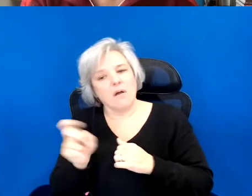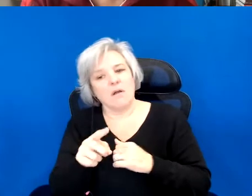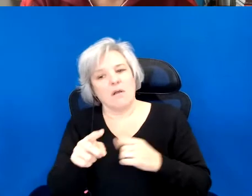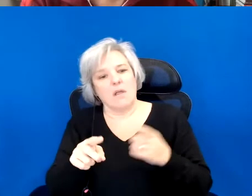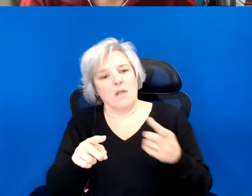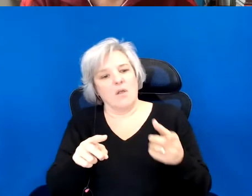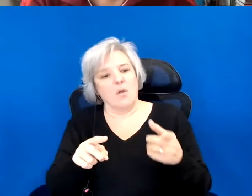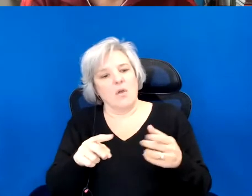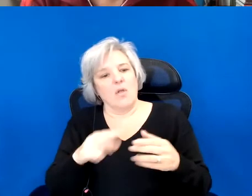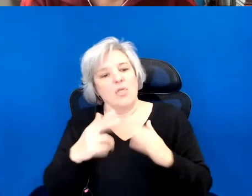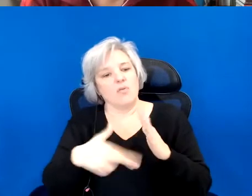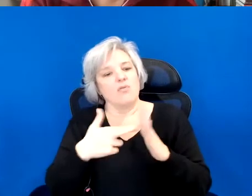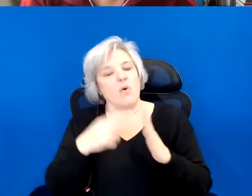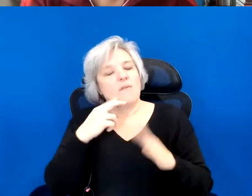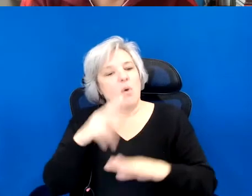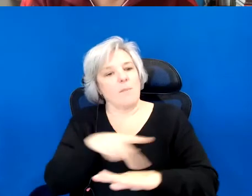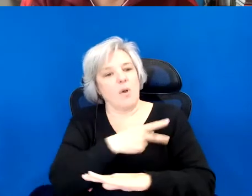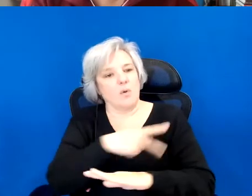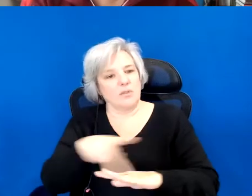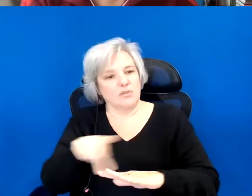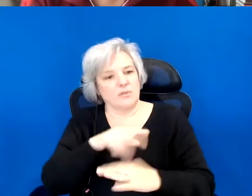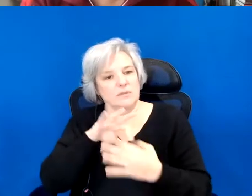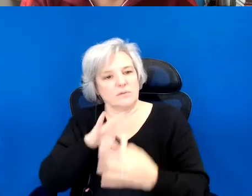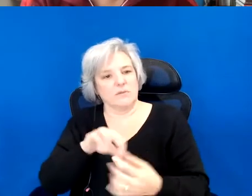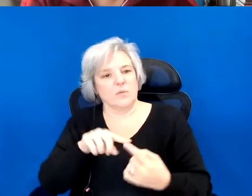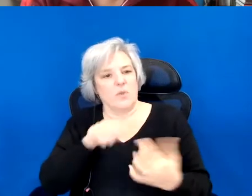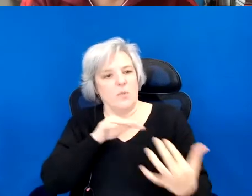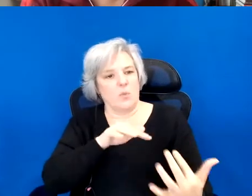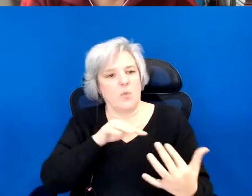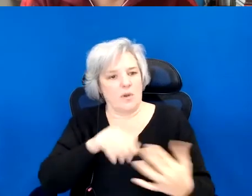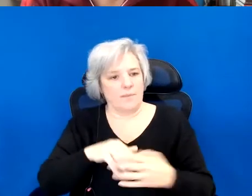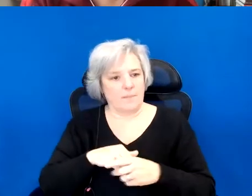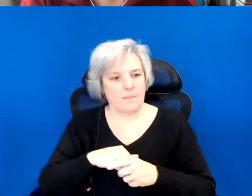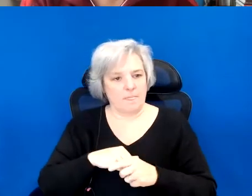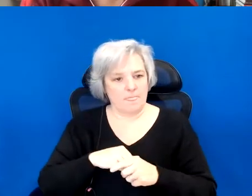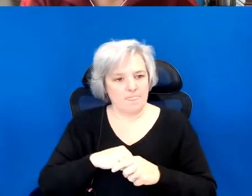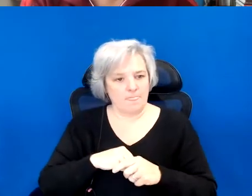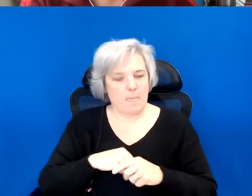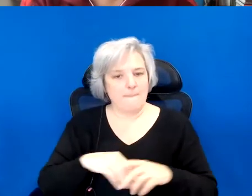is the role of poetry for the time of war? >> I don't think that Natalie is the person